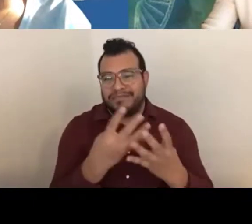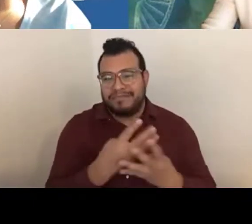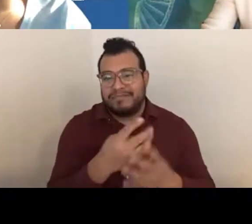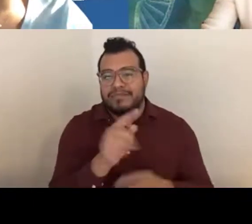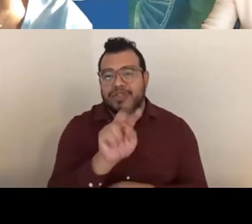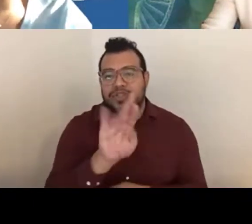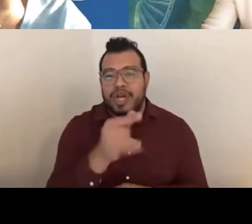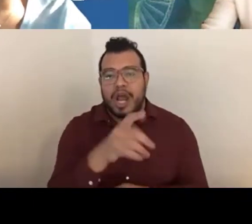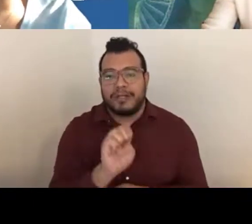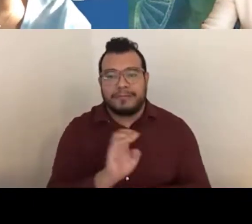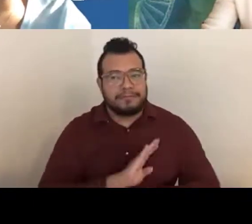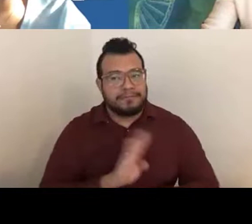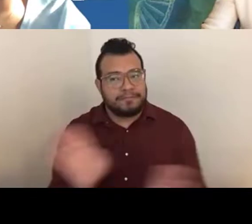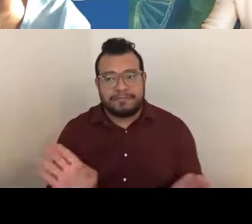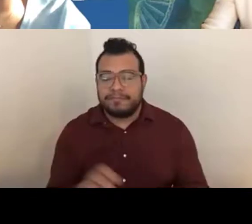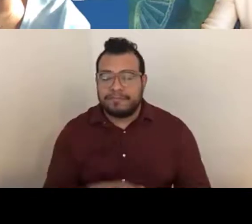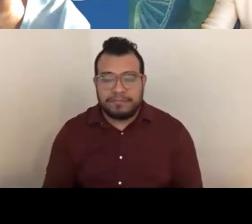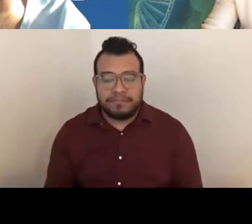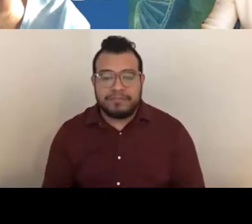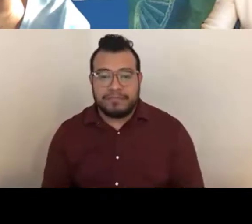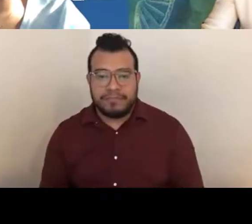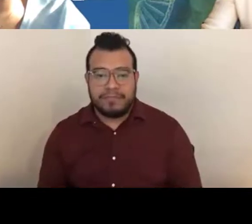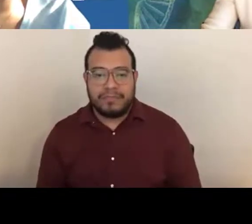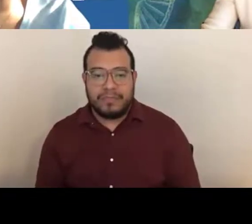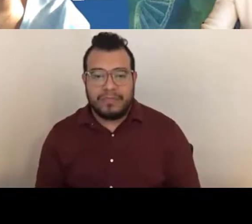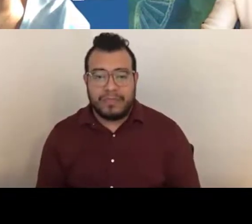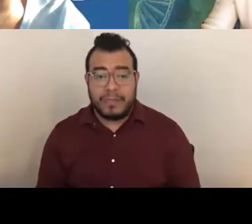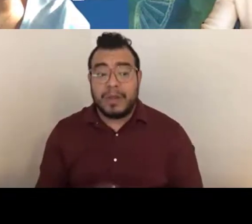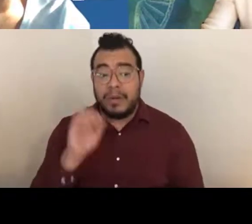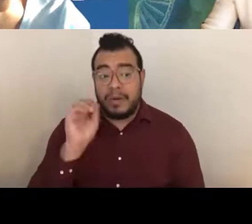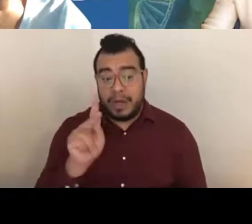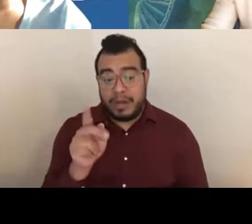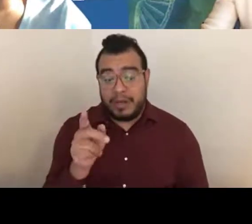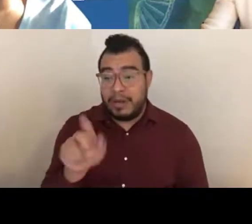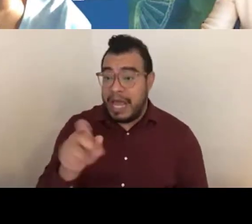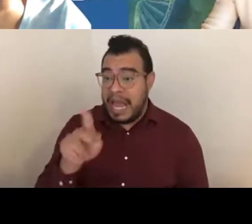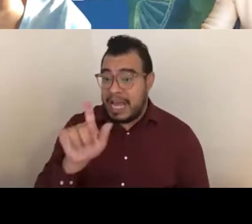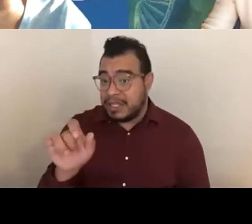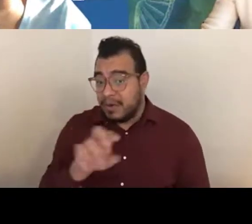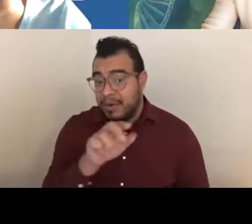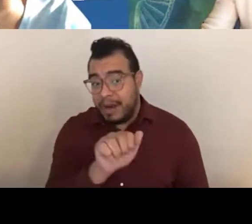April Harrison: Okay, well can't either Ashlee or you, Amanda, talk about, one of the applicants